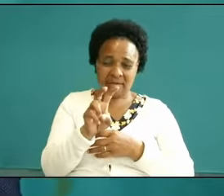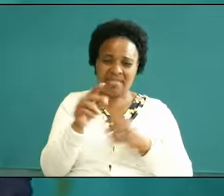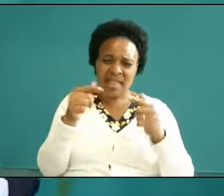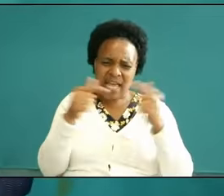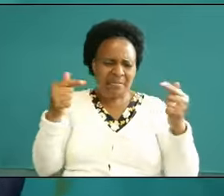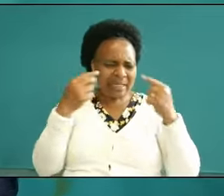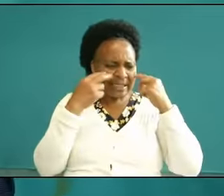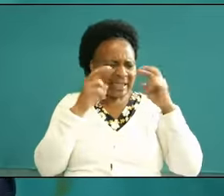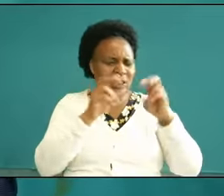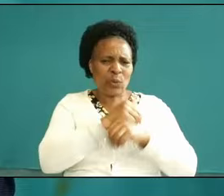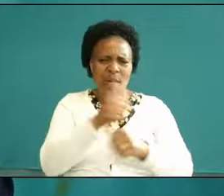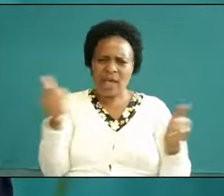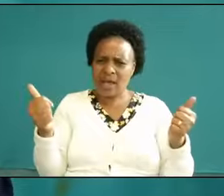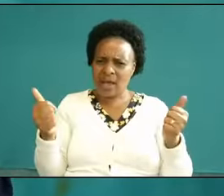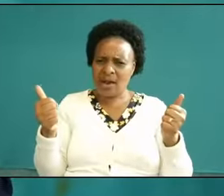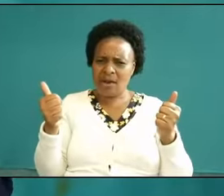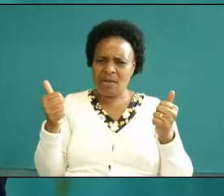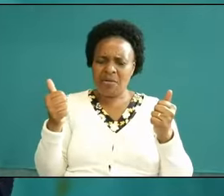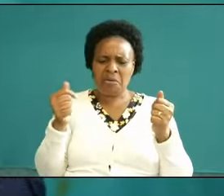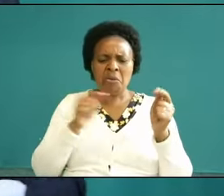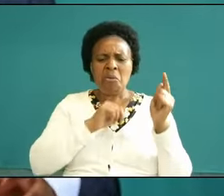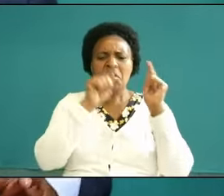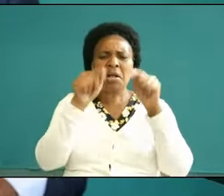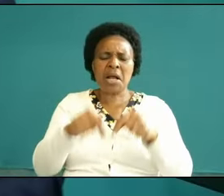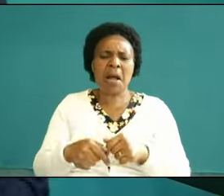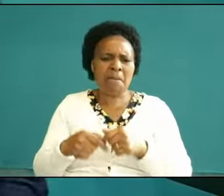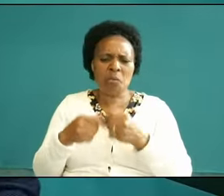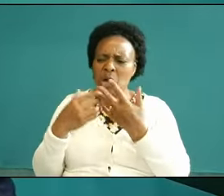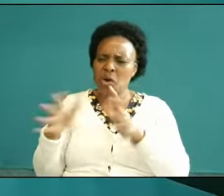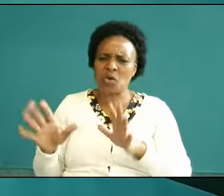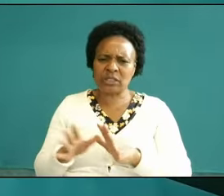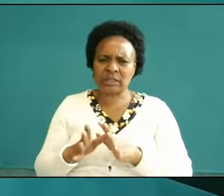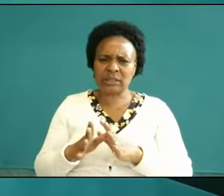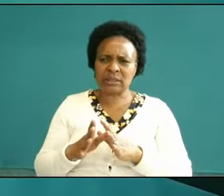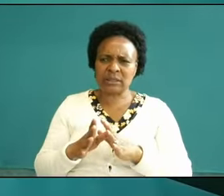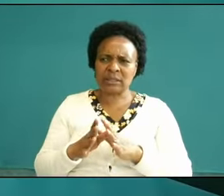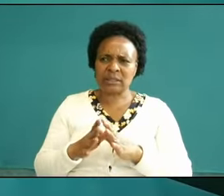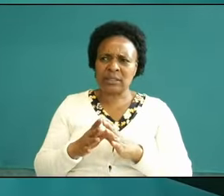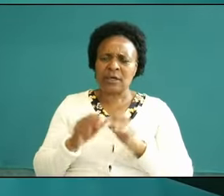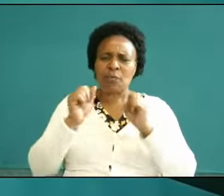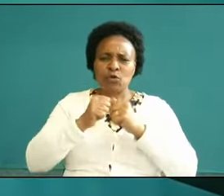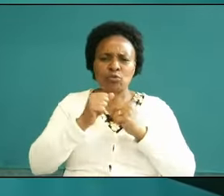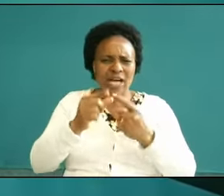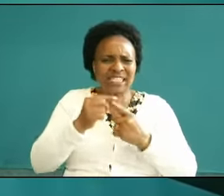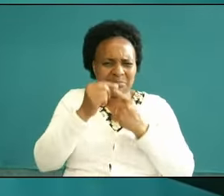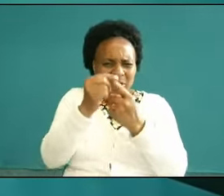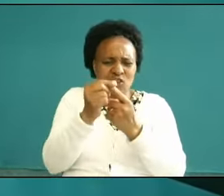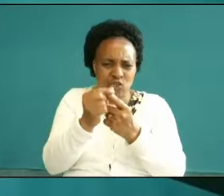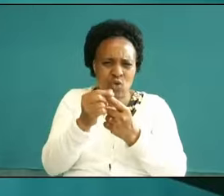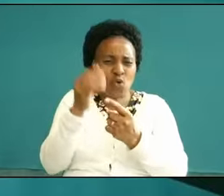so he he comes to us we go to him brightly but he comes to us with Precision he knows where we